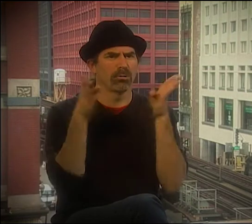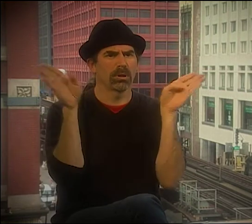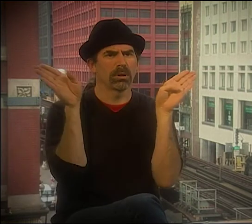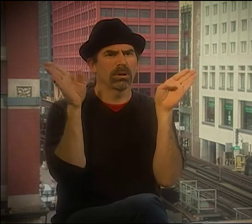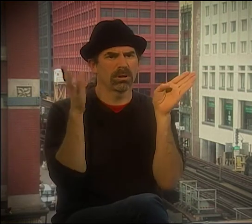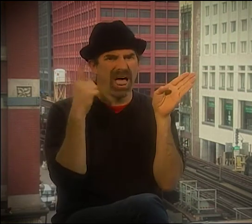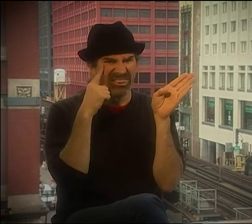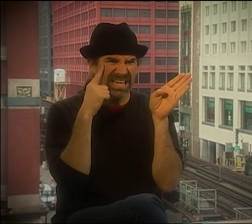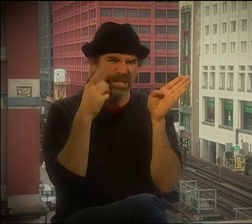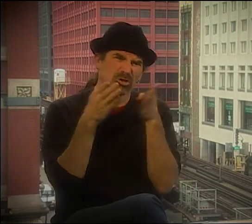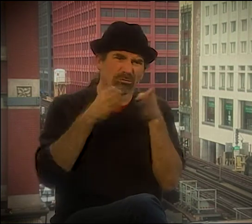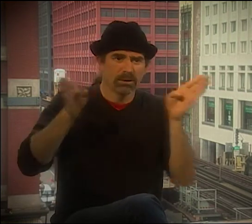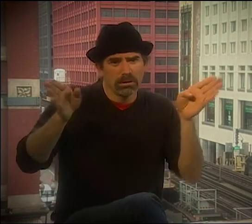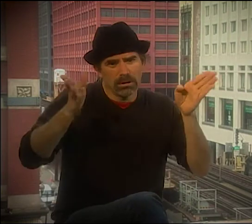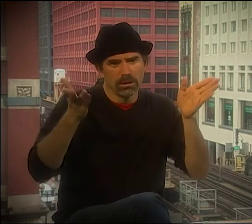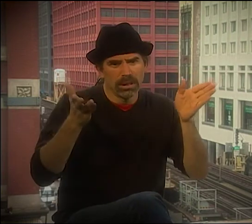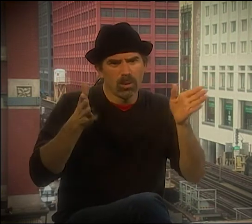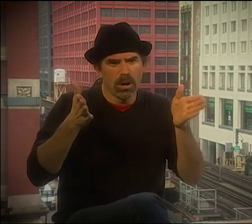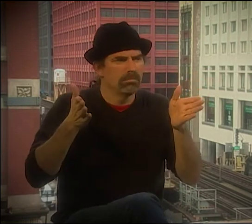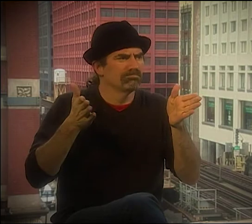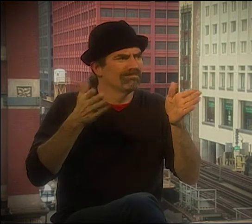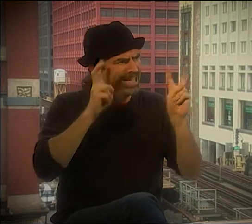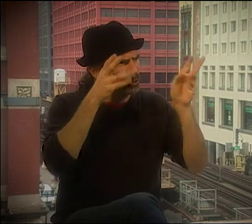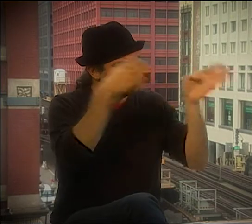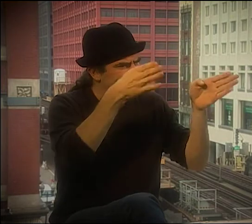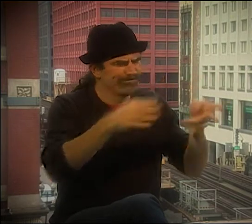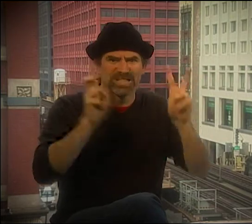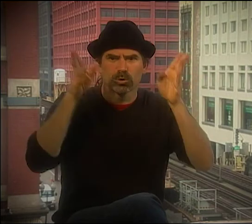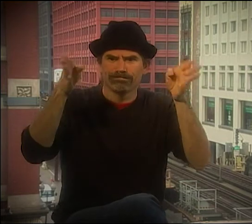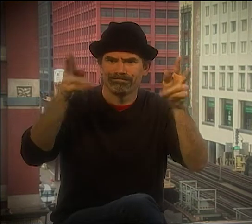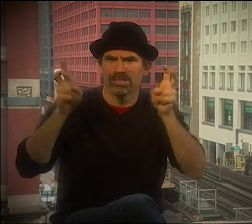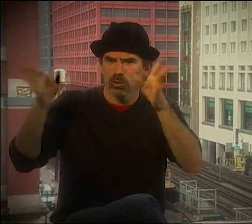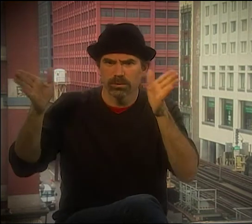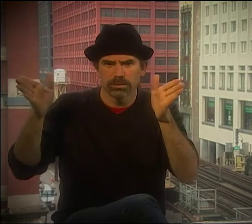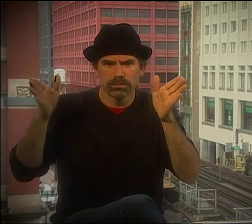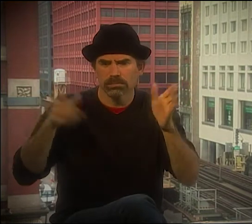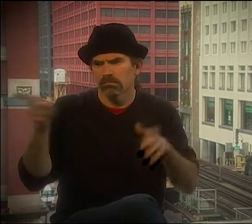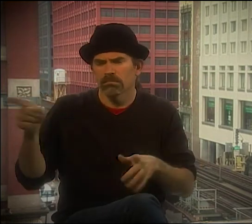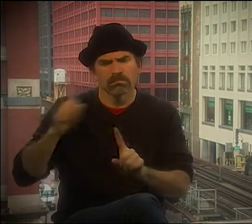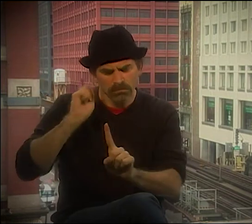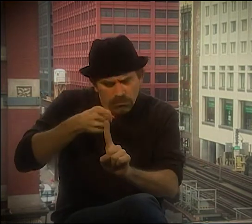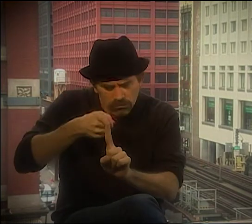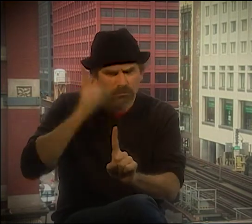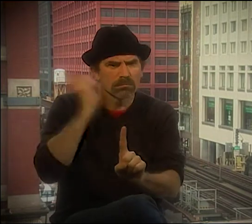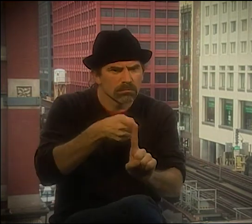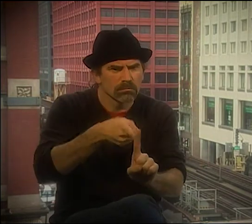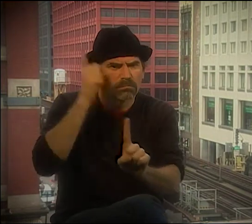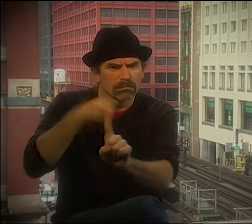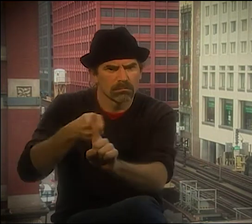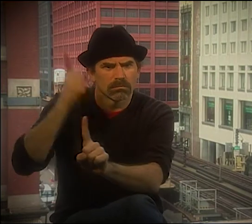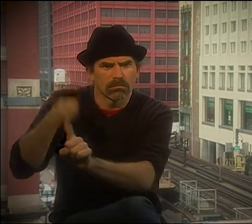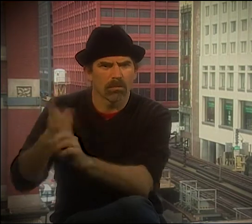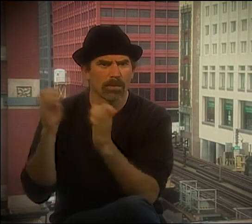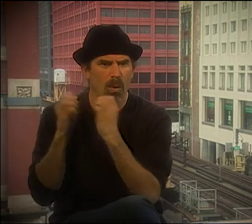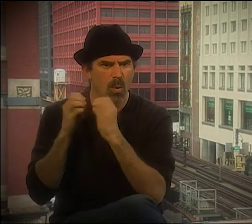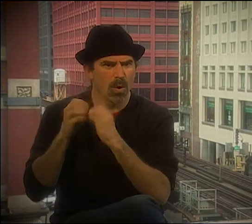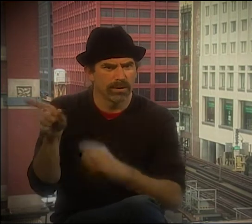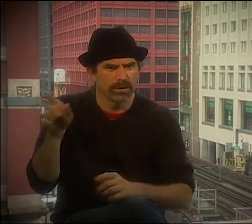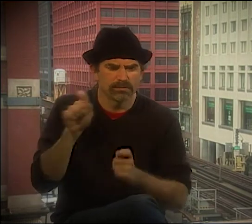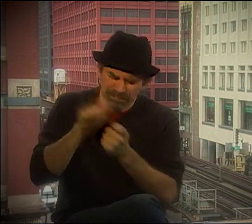REALLY INCORPORATED A LOT OF HER PERSONAL VIEWS INTO HER POETRY. I THINK I WAS A BIT MORE GENERAL THAN THAT.